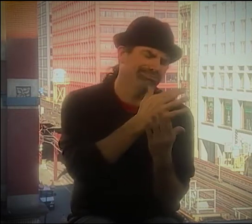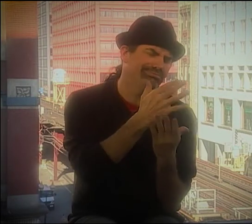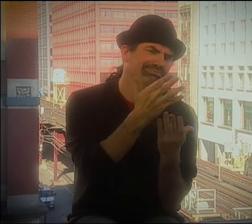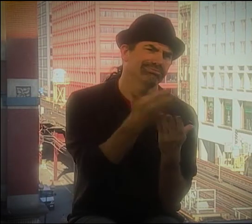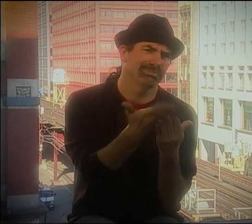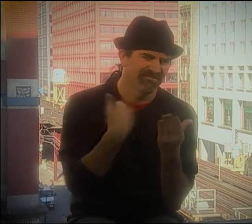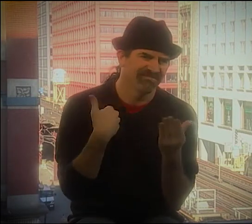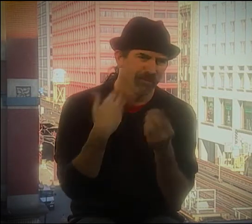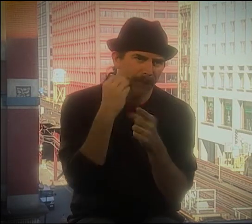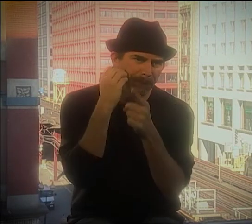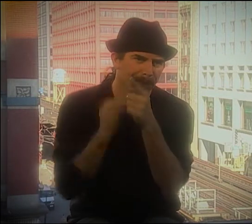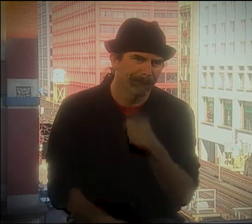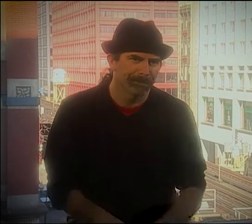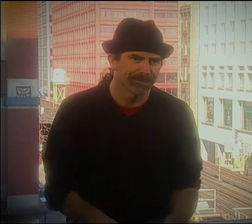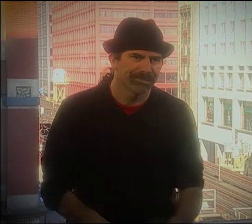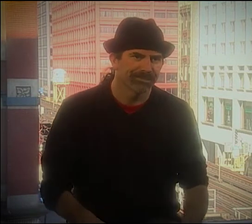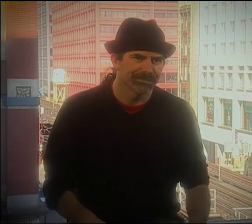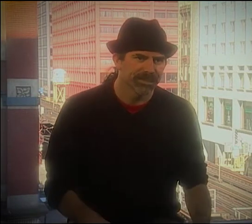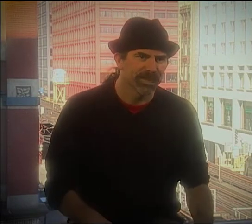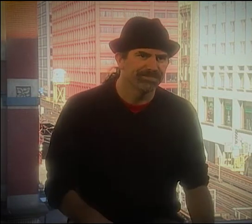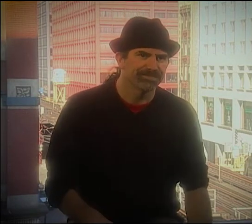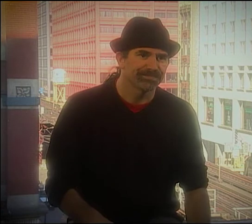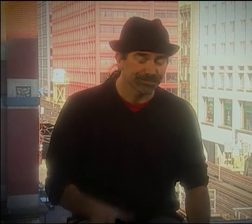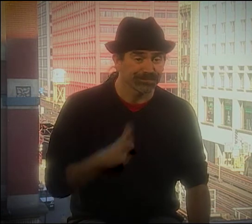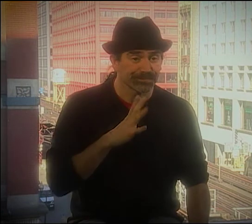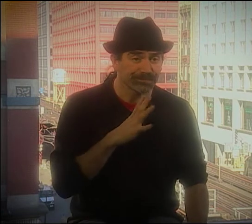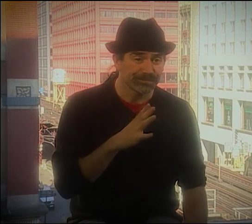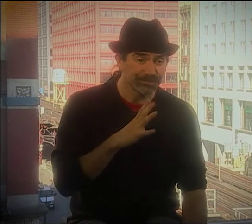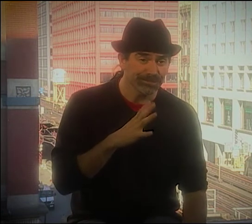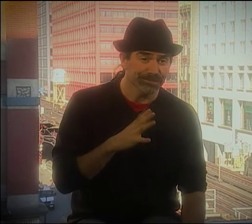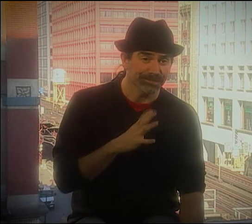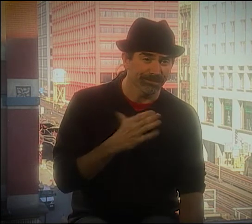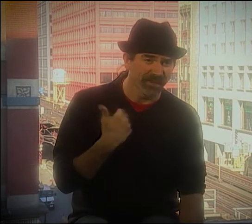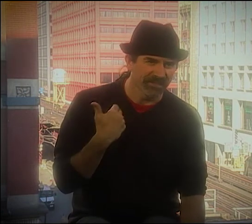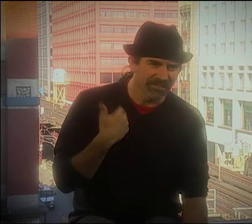WRITERS & BOOKS, WHERE THEY HAD HEARING PEOPLE DOING THEIR THING, TOO.